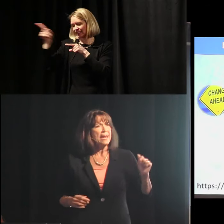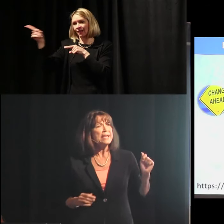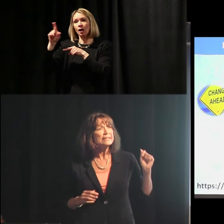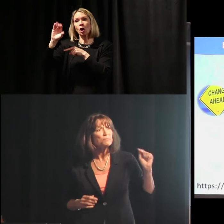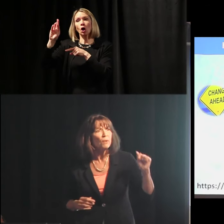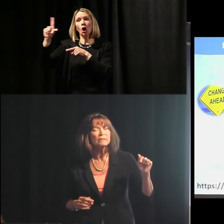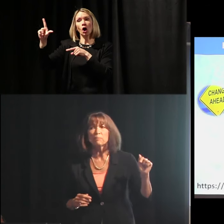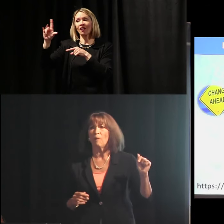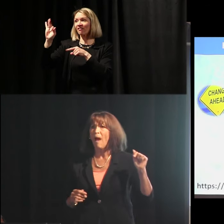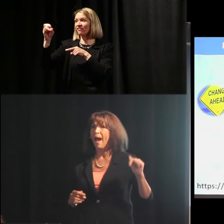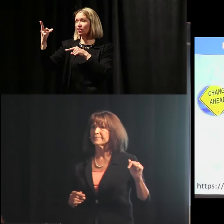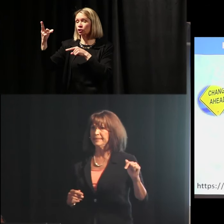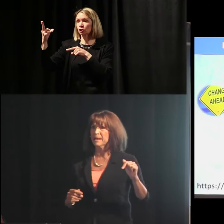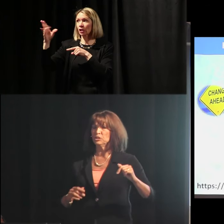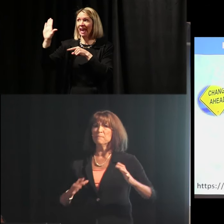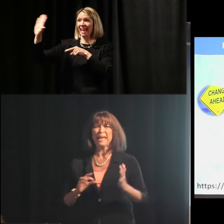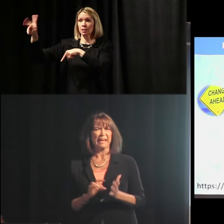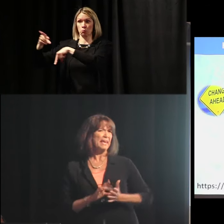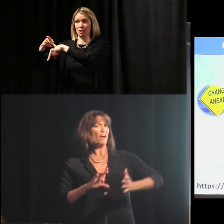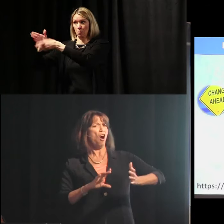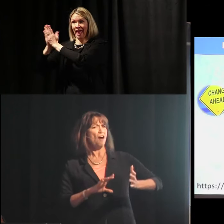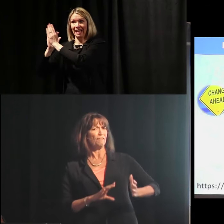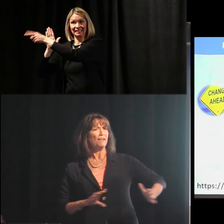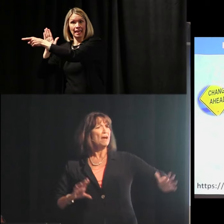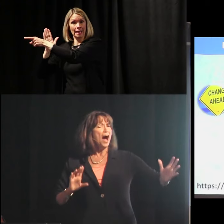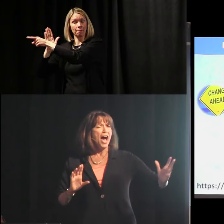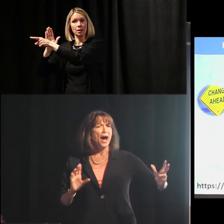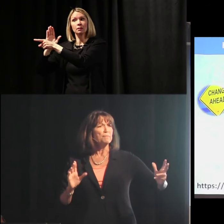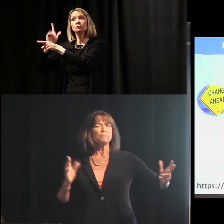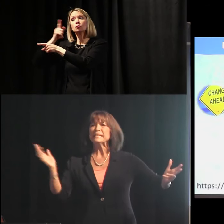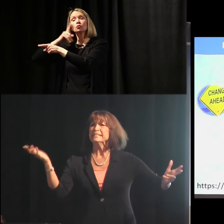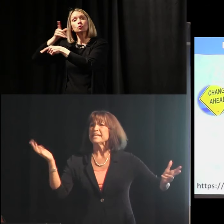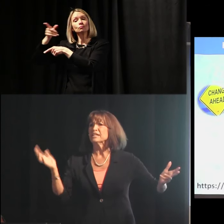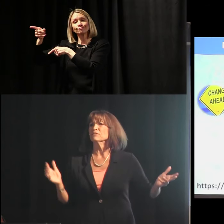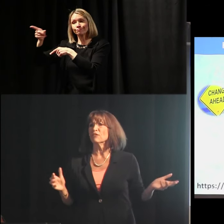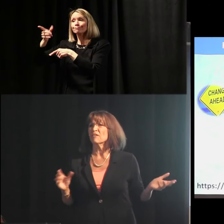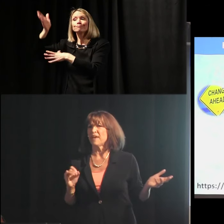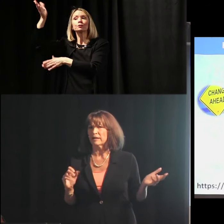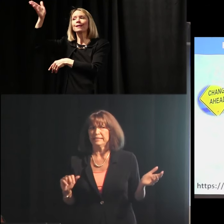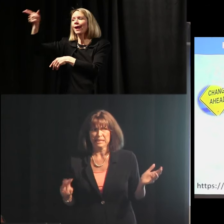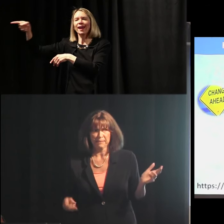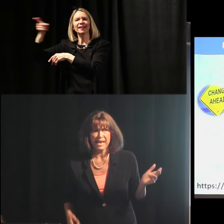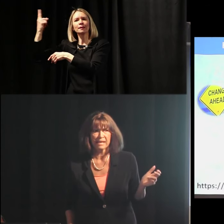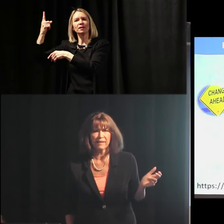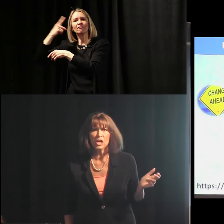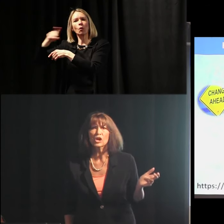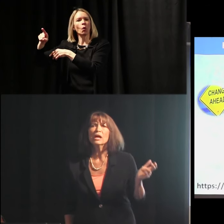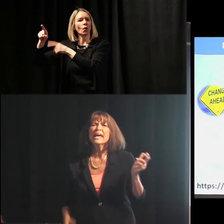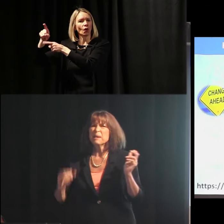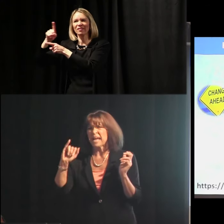And his principal asked him to make a kickoff presentation for the faculty at the beginning of the year.